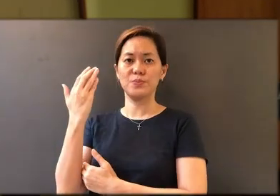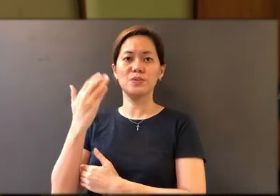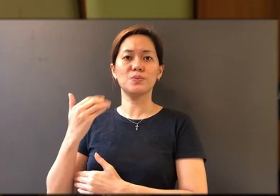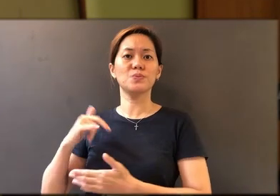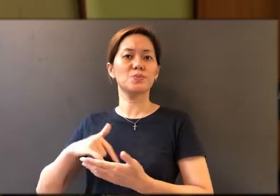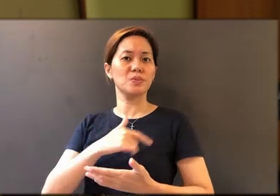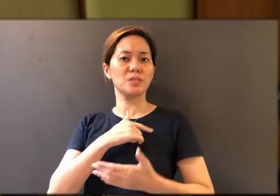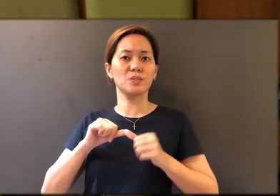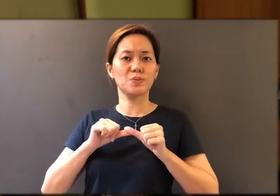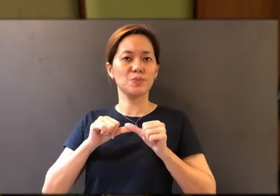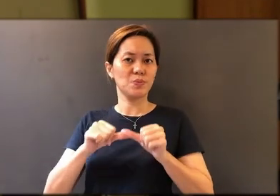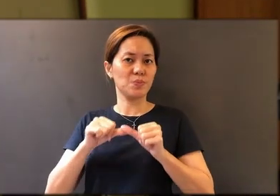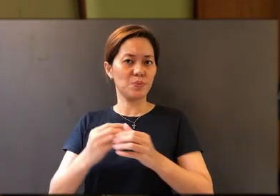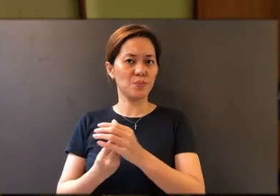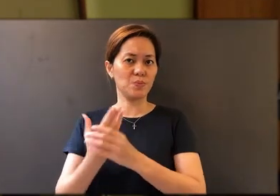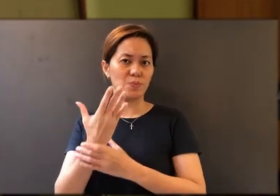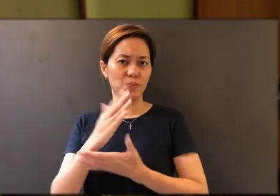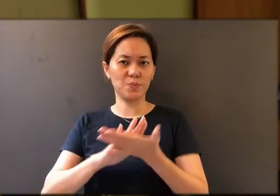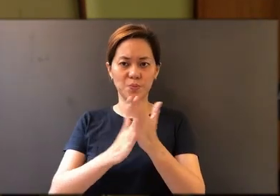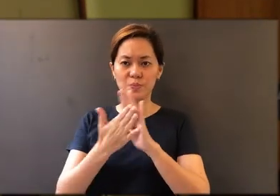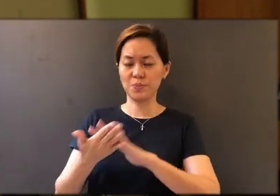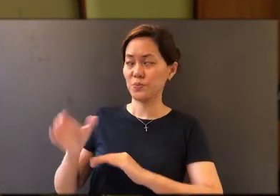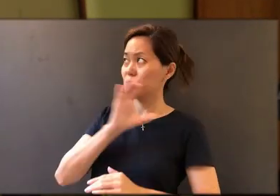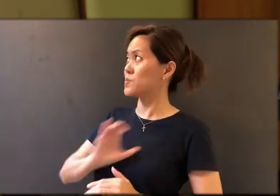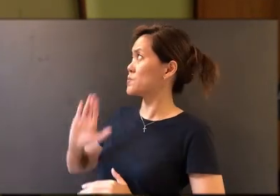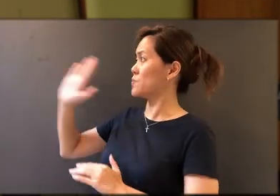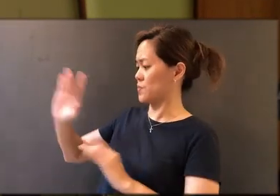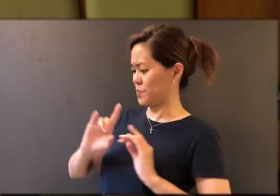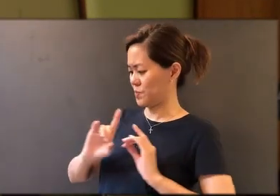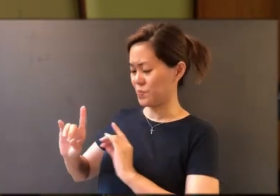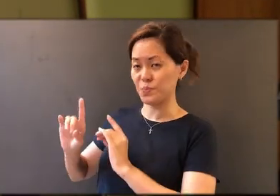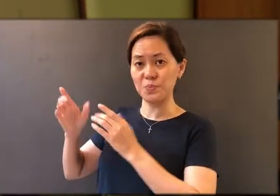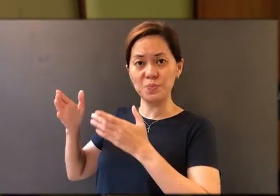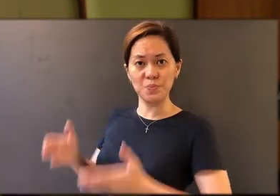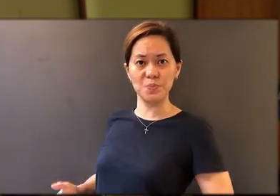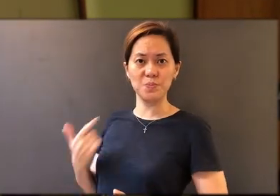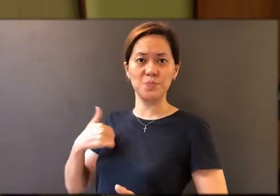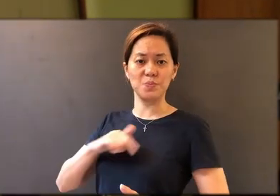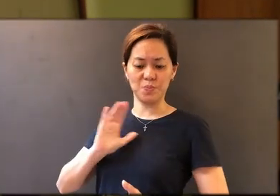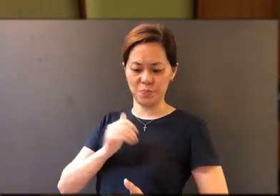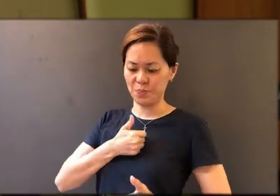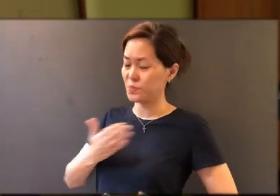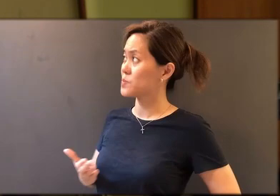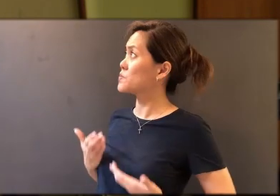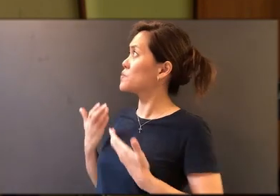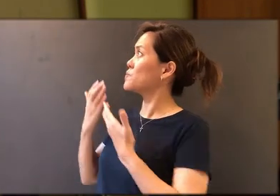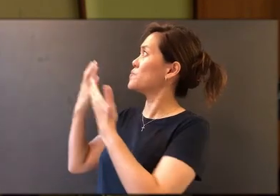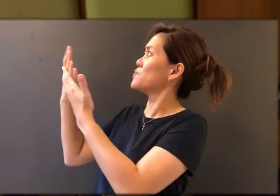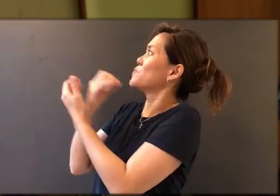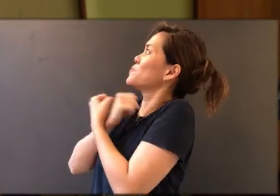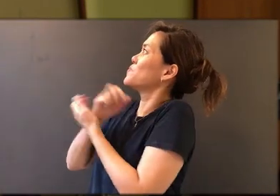continue to grow to be a disciple of Jesus Christ. So, Lord, we commit ourselves into Your loving hands.